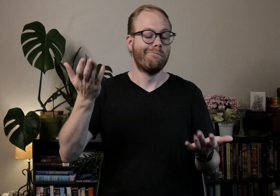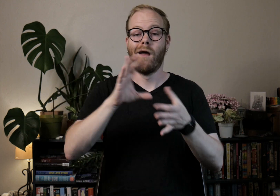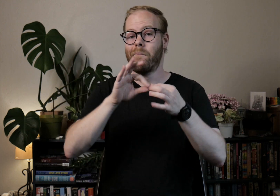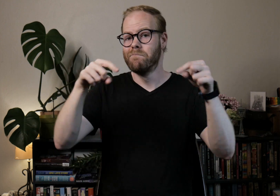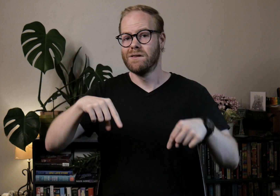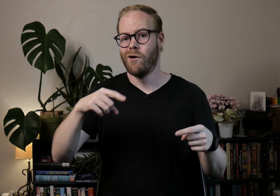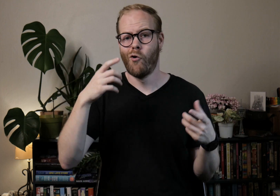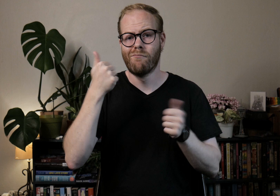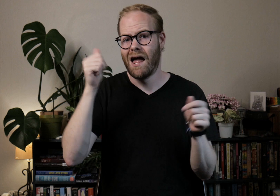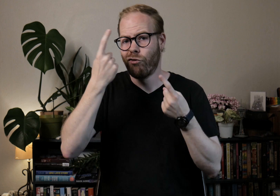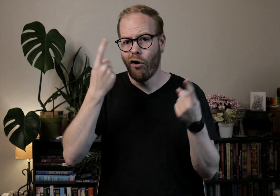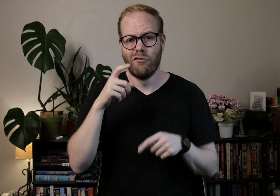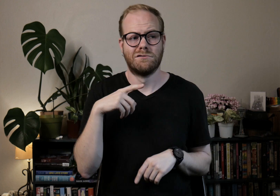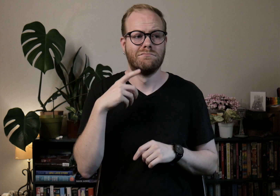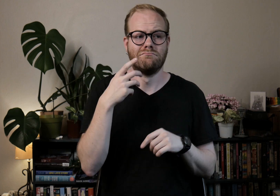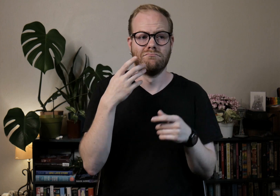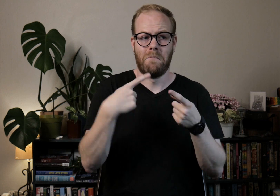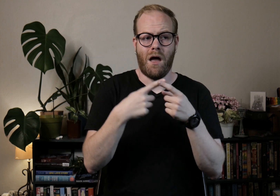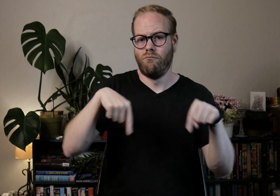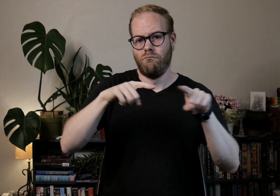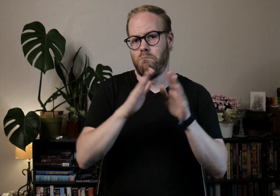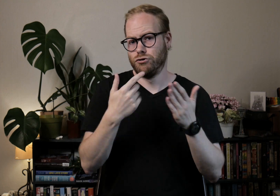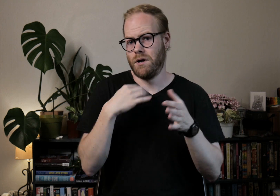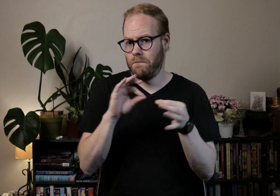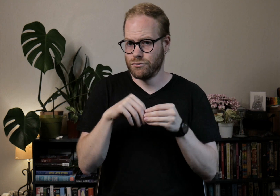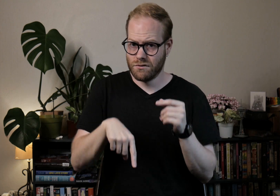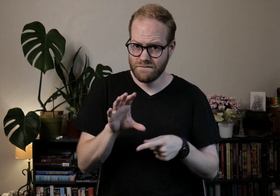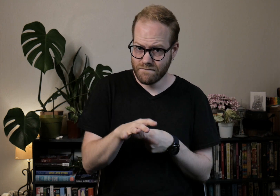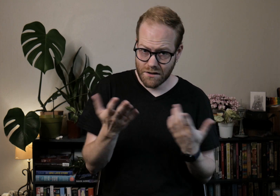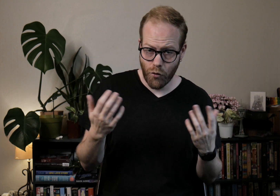Comment below any thoughts about these books I mentioned in this video.